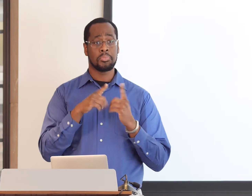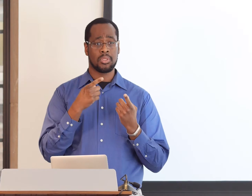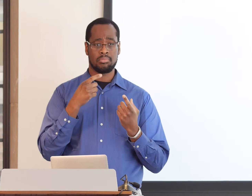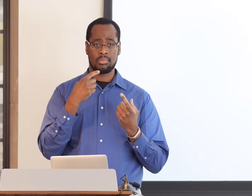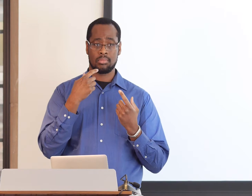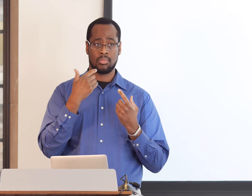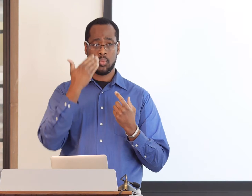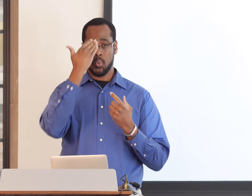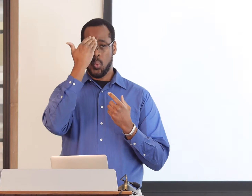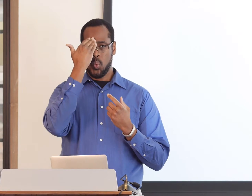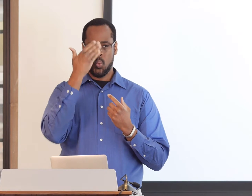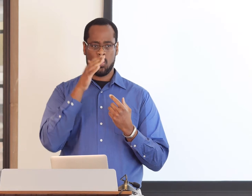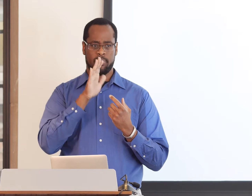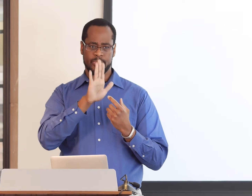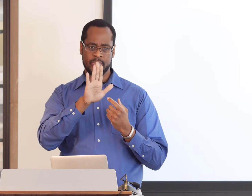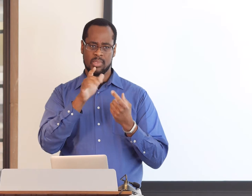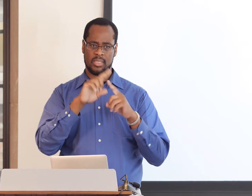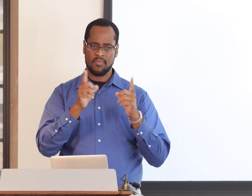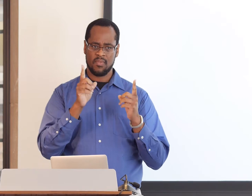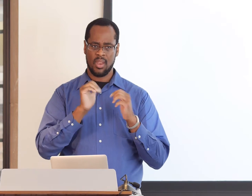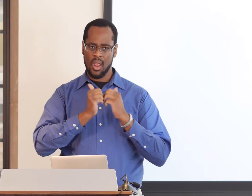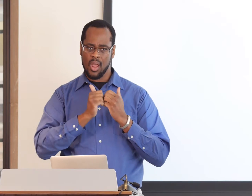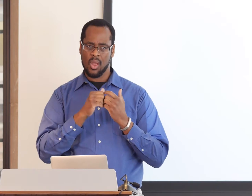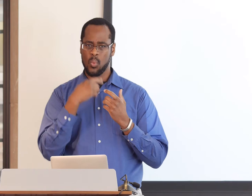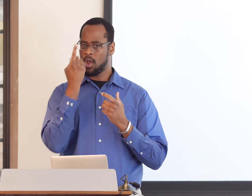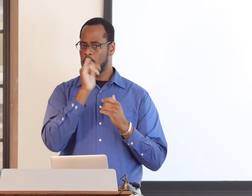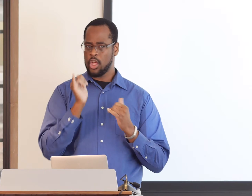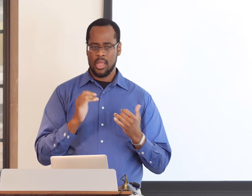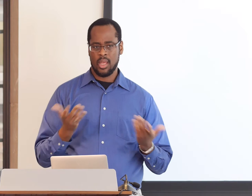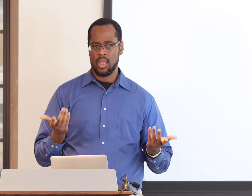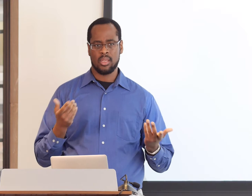and wanted to know a little bit more about it.